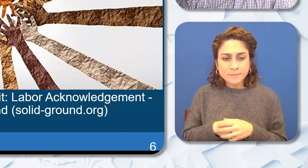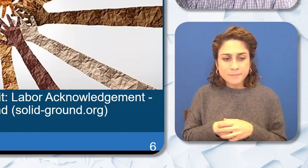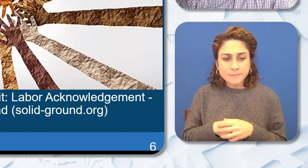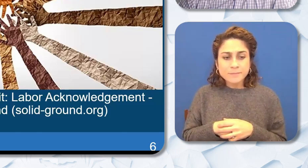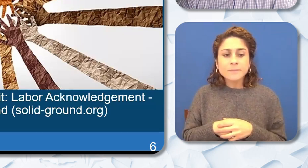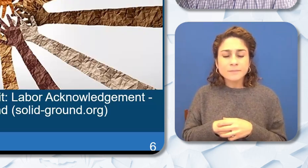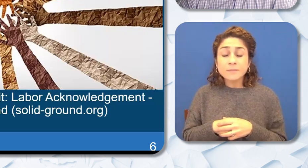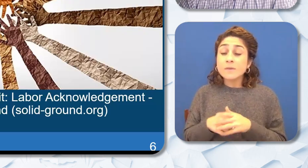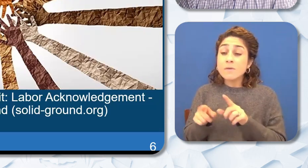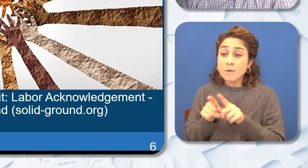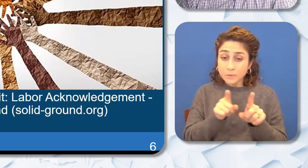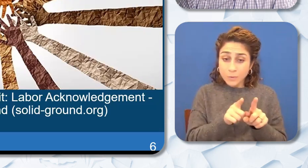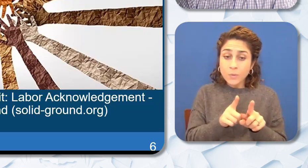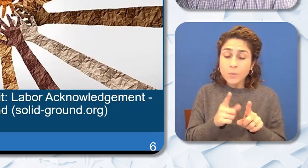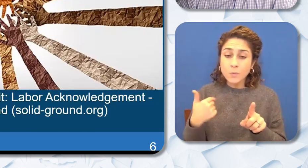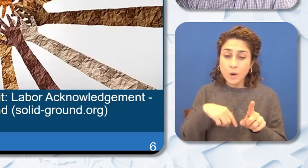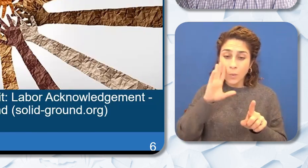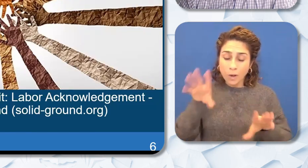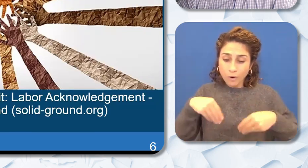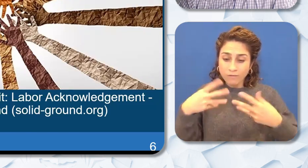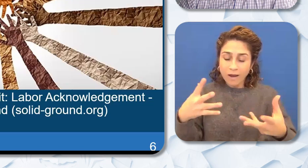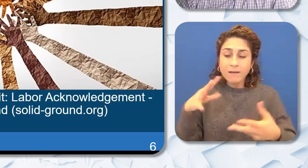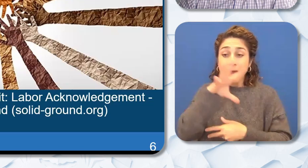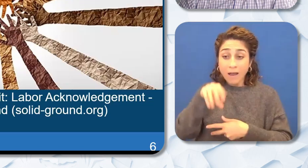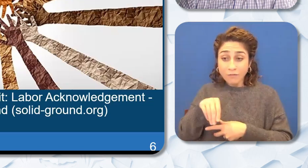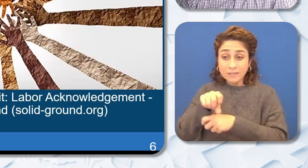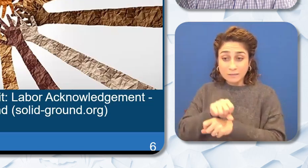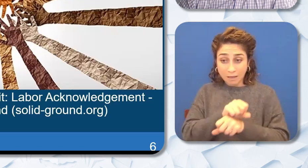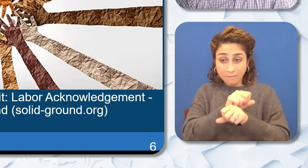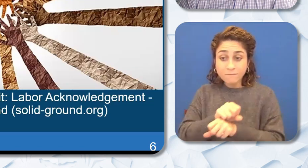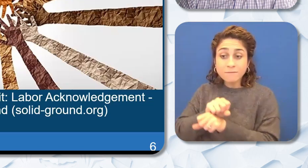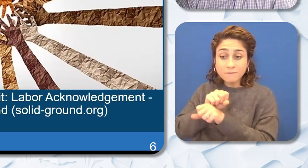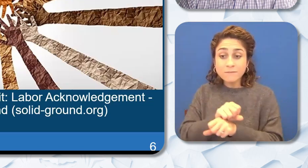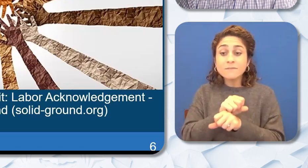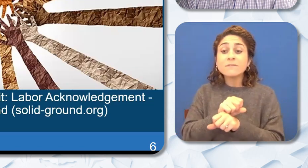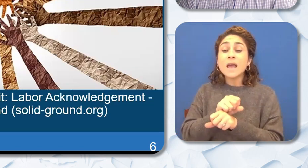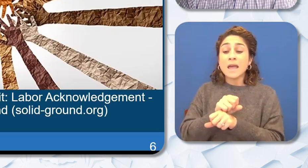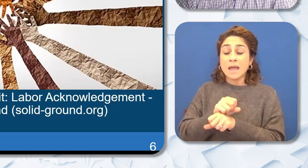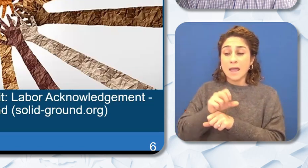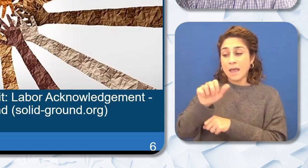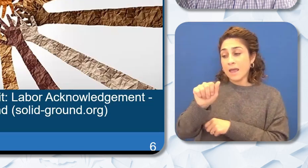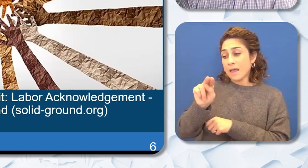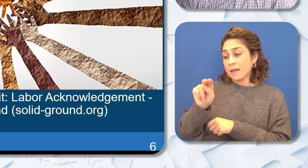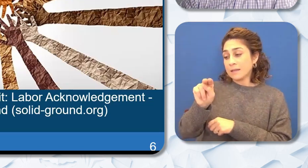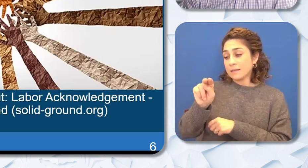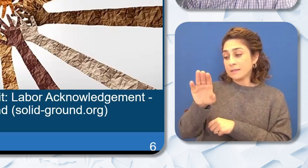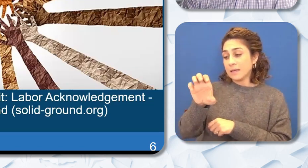addition we will provide an African Enslaved Ancestors Acknowledgement. I acknowledge the